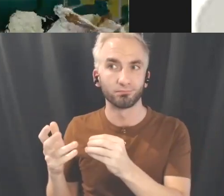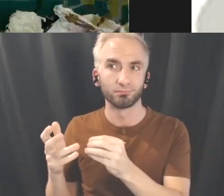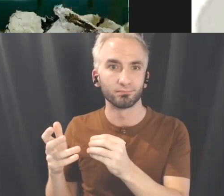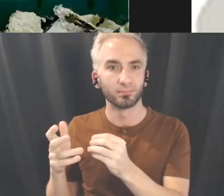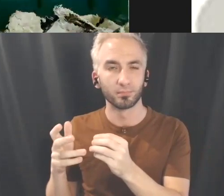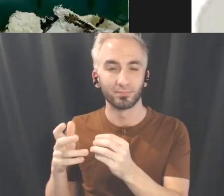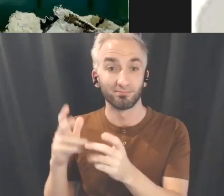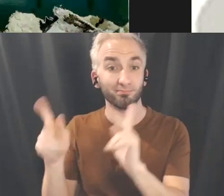another dimension.